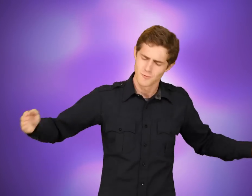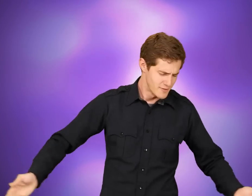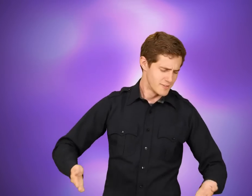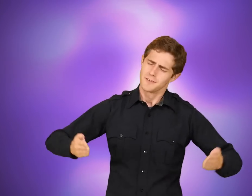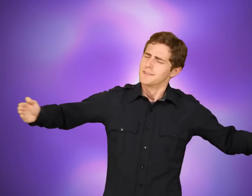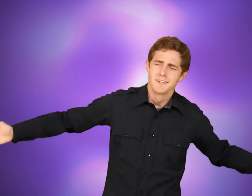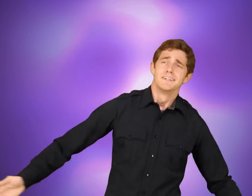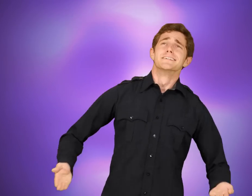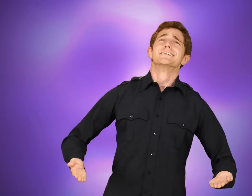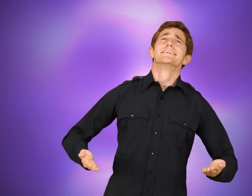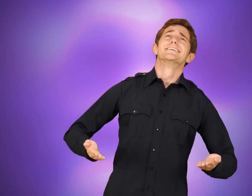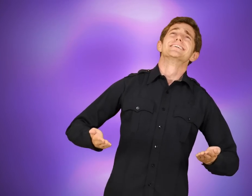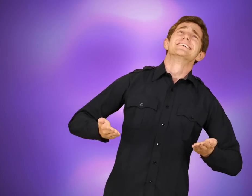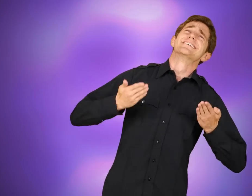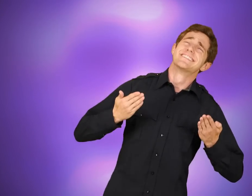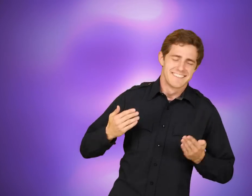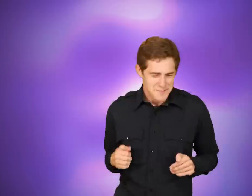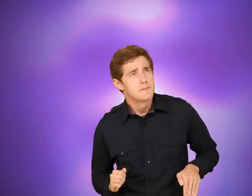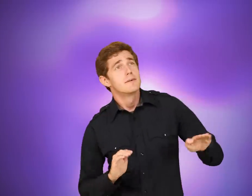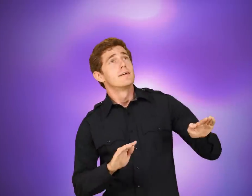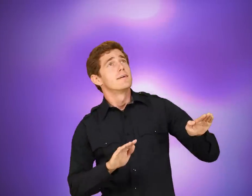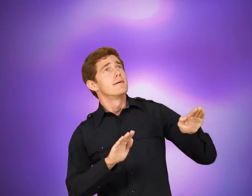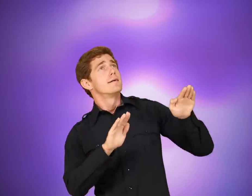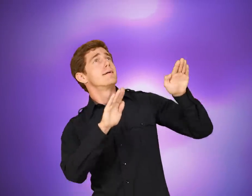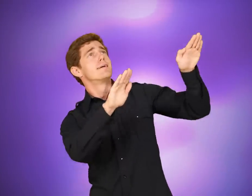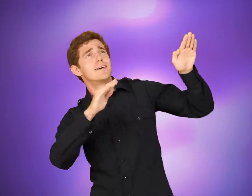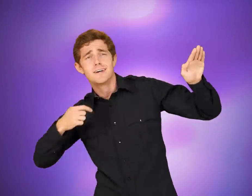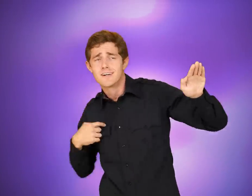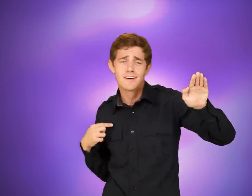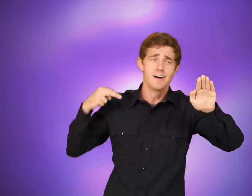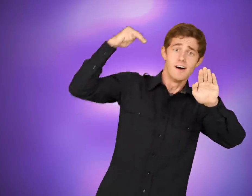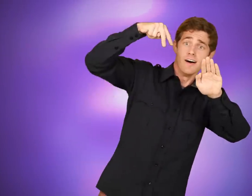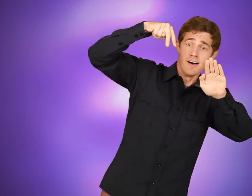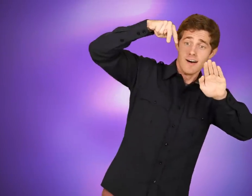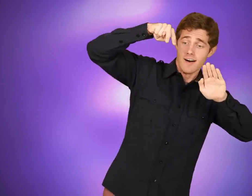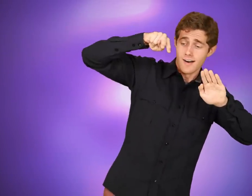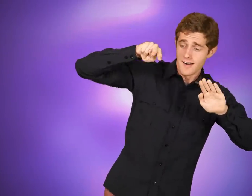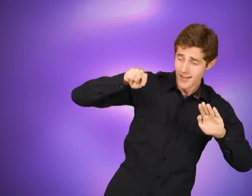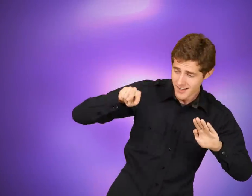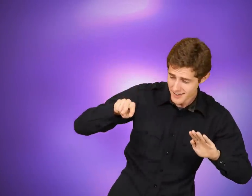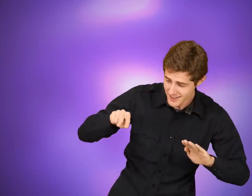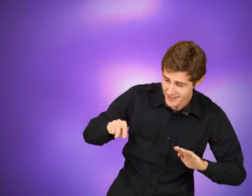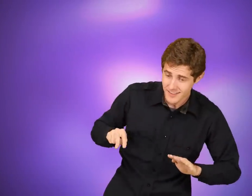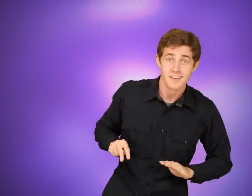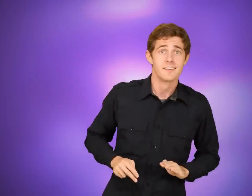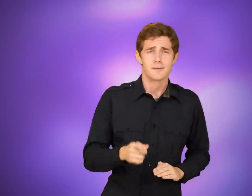You raise me up, so I can stand on mountains; YOU LIFT-ME, MOUNTAIN [CL: CLIMB, STAND]